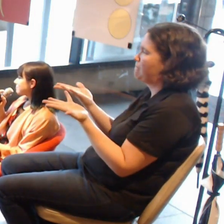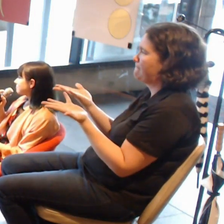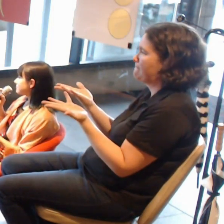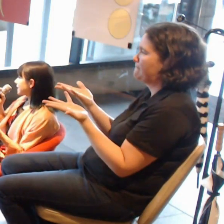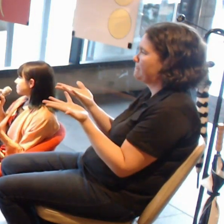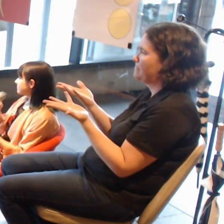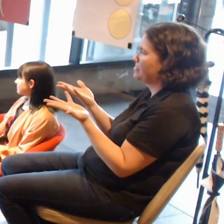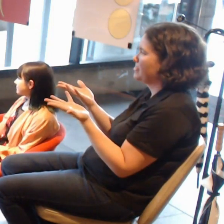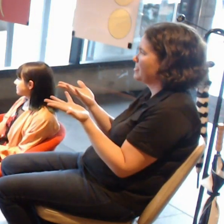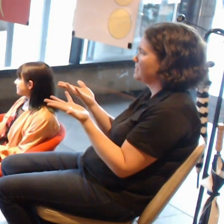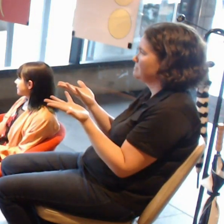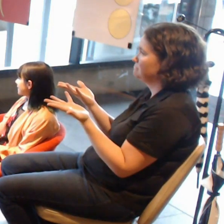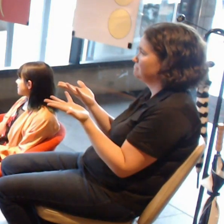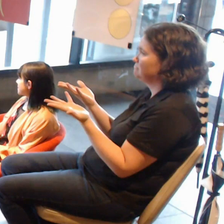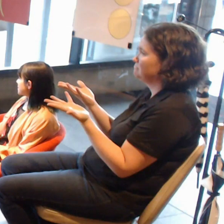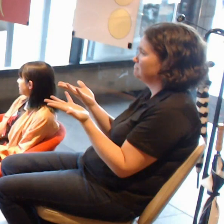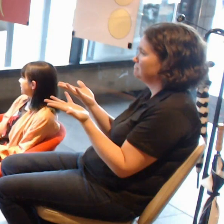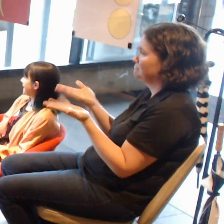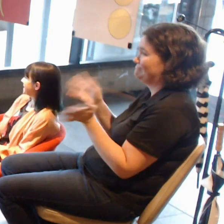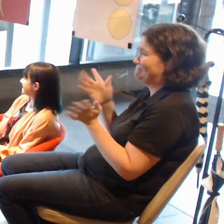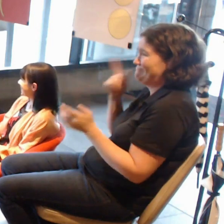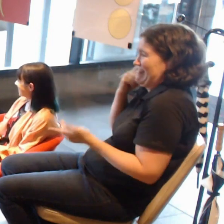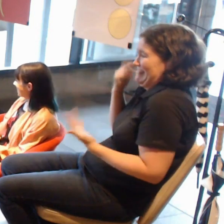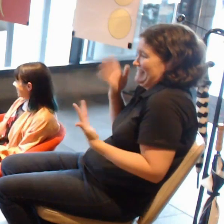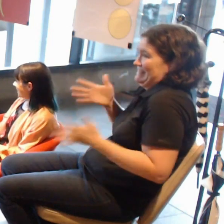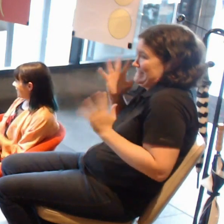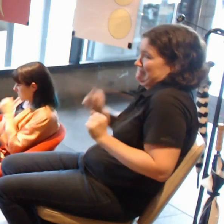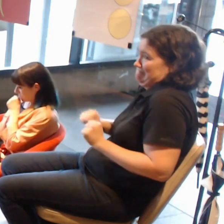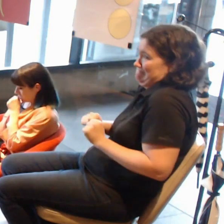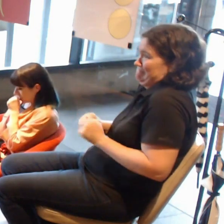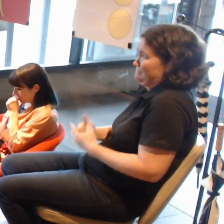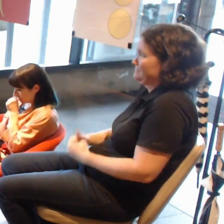Well, we will start wrapping up,